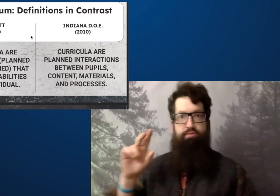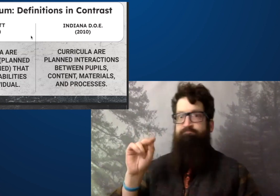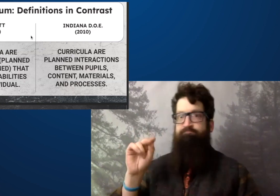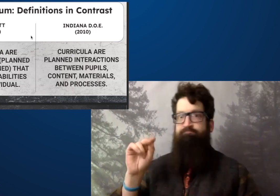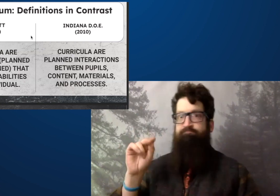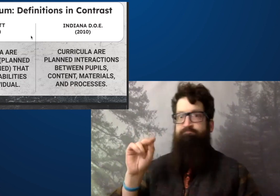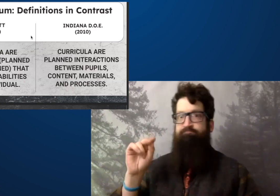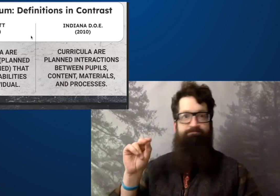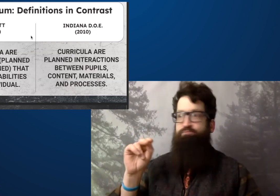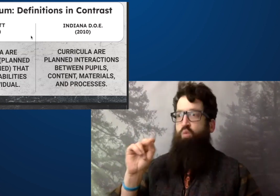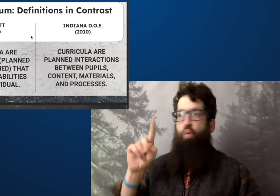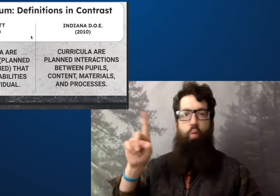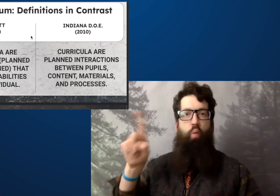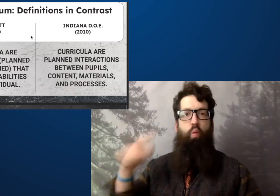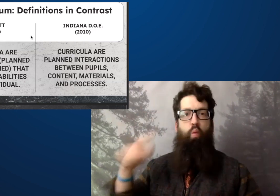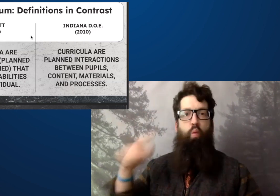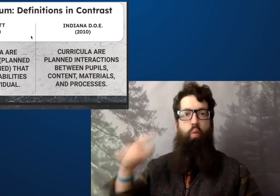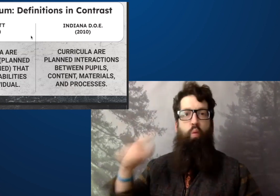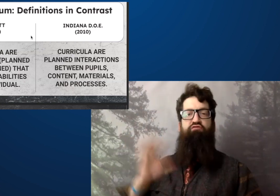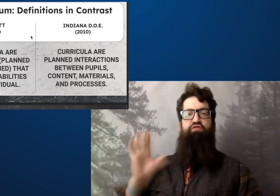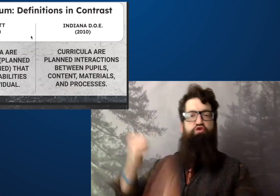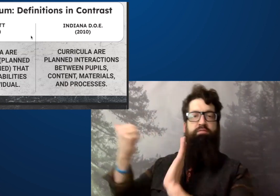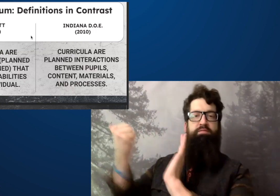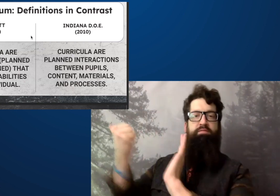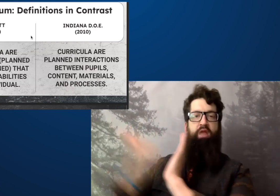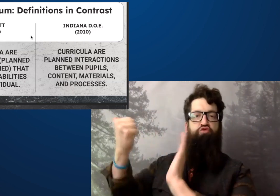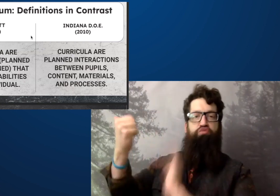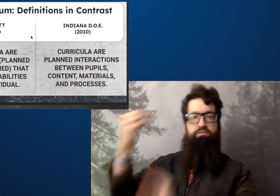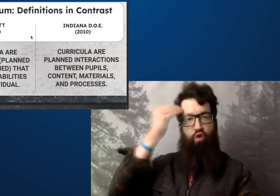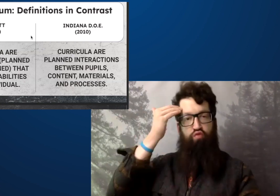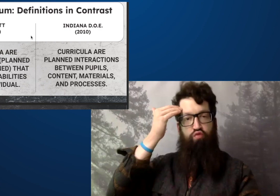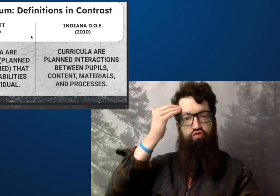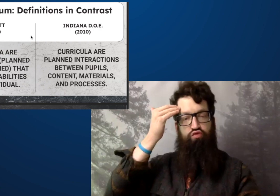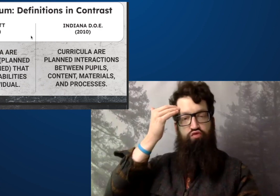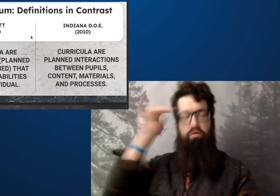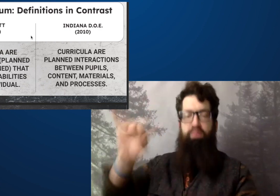on something unrelated, it still has to do with the students learning.